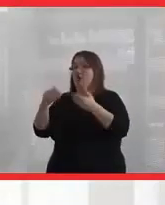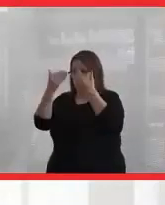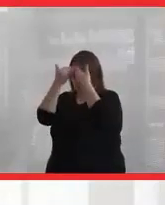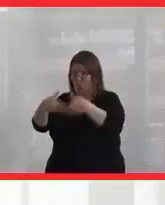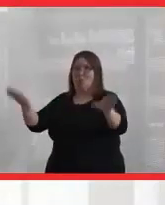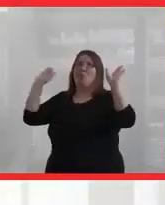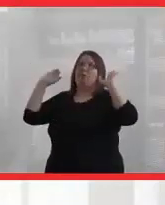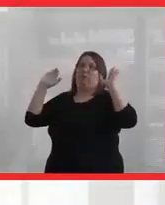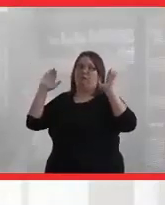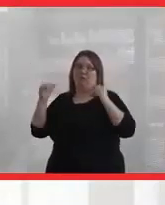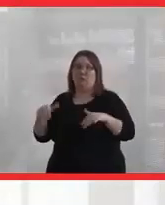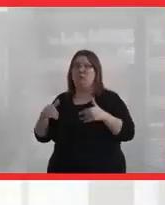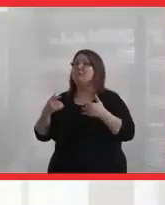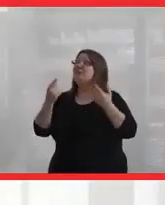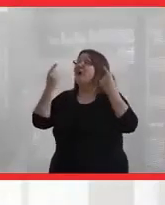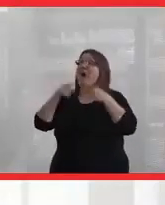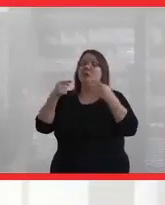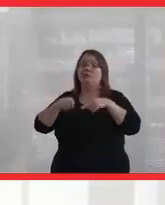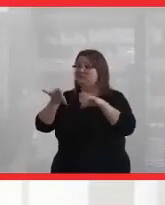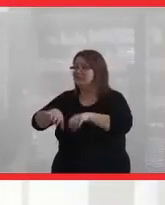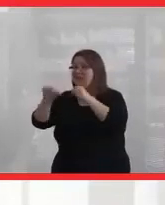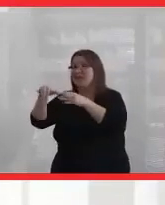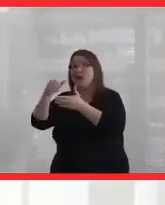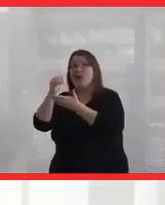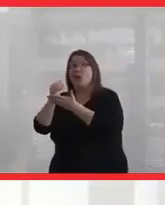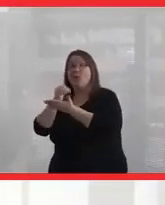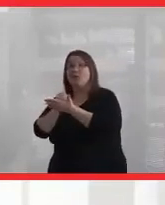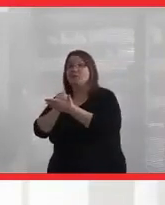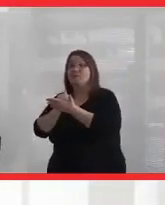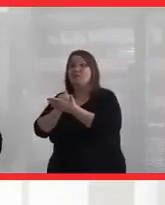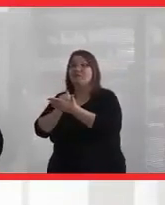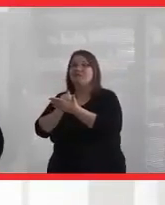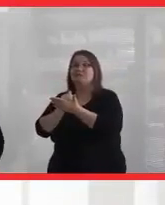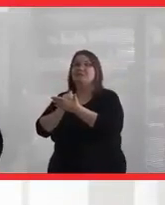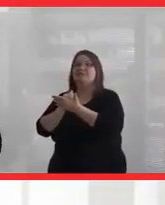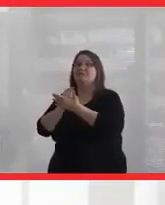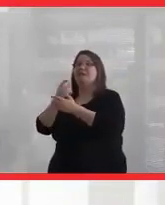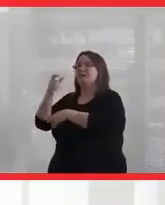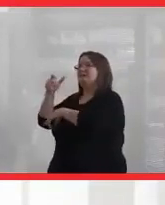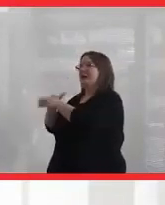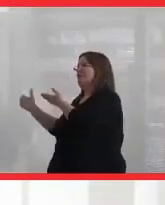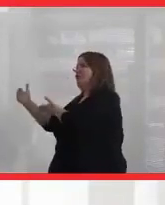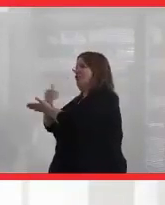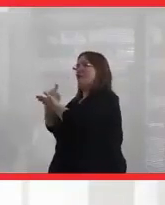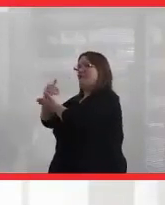And it just so happened that while I was doing that course, it was time to have our-- we were in the middle of harvest ceremonies.